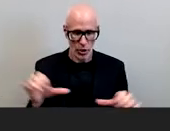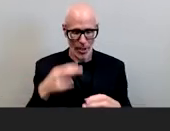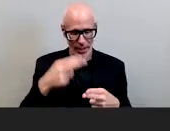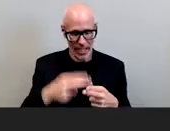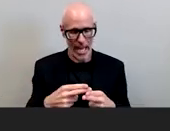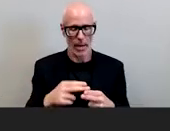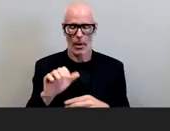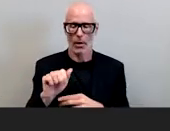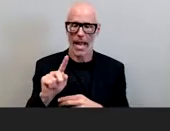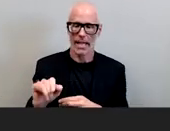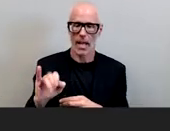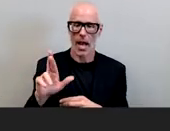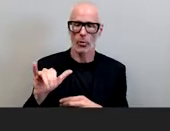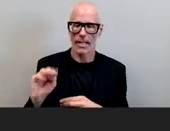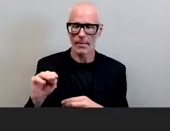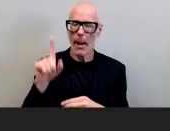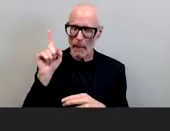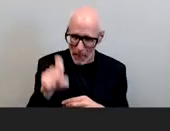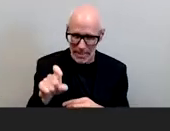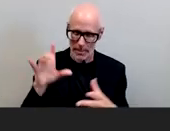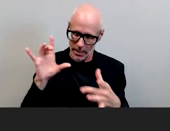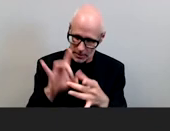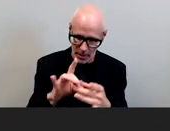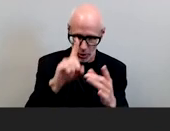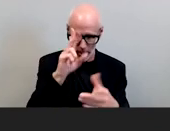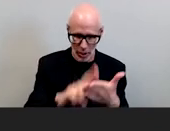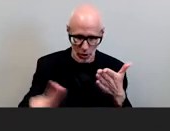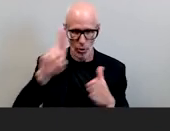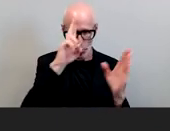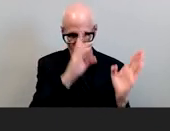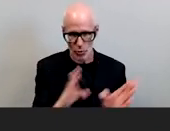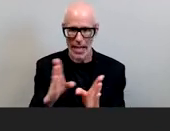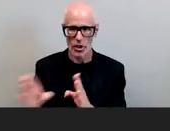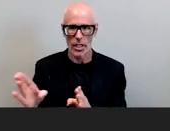connected to a institutional strategy that strategy has to be multi-dimensional it